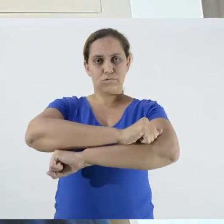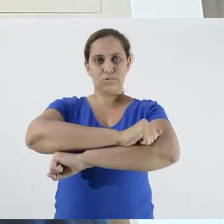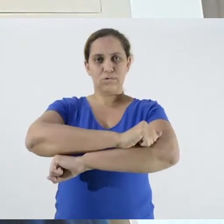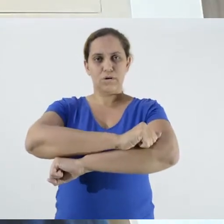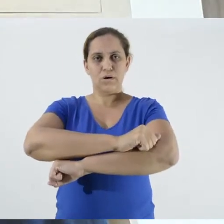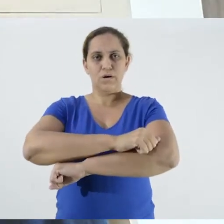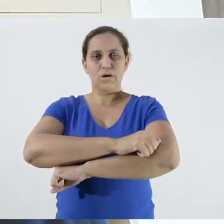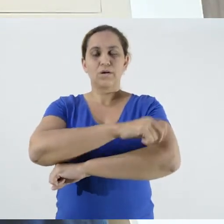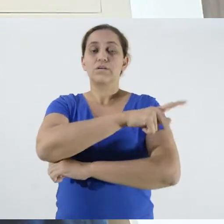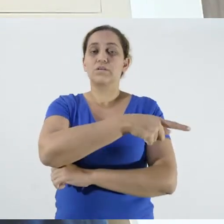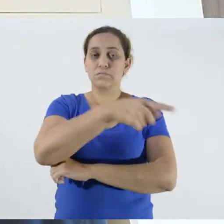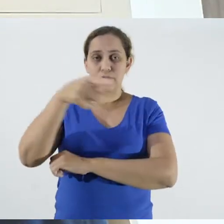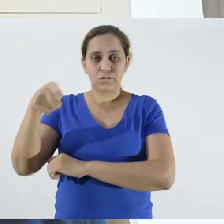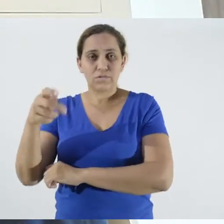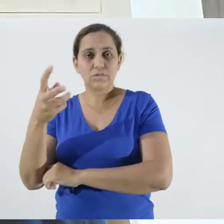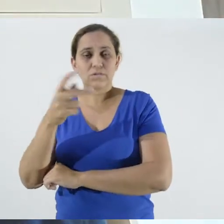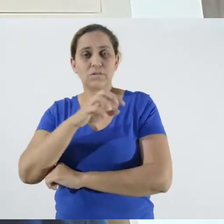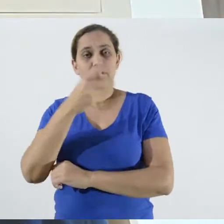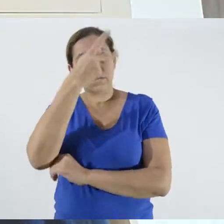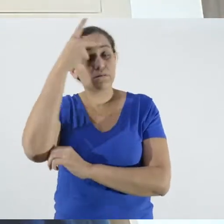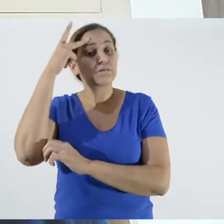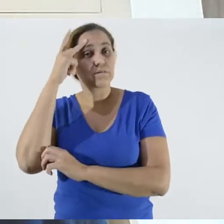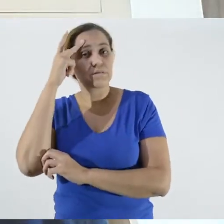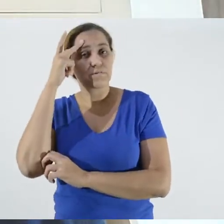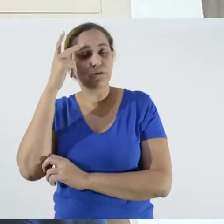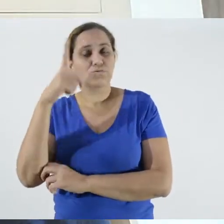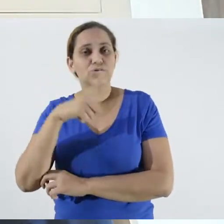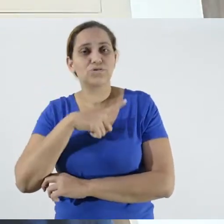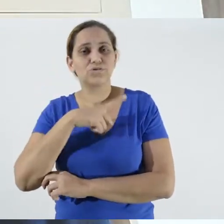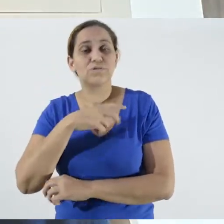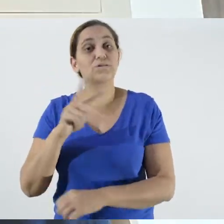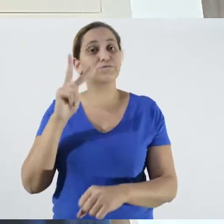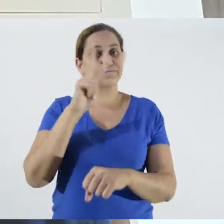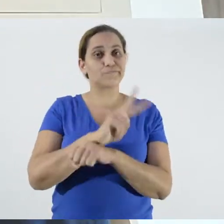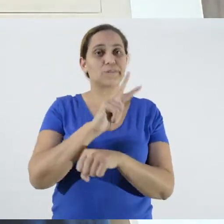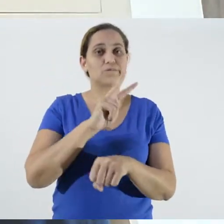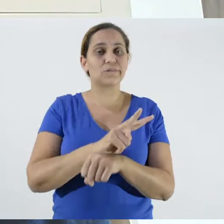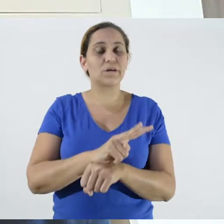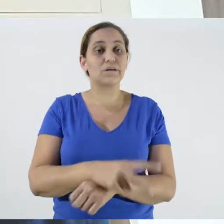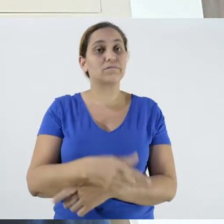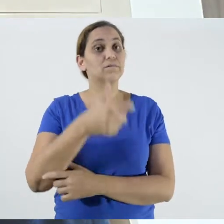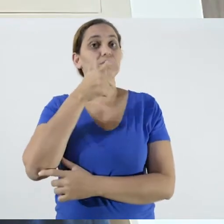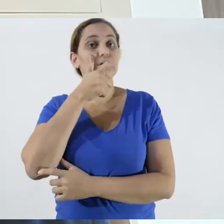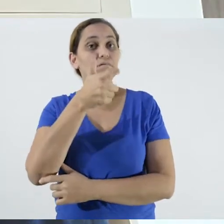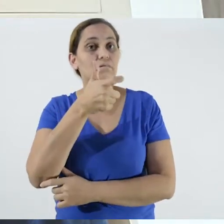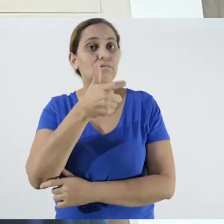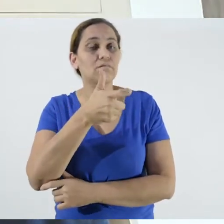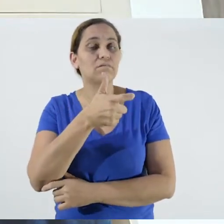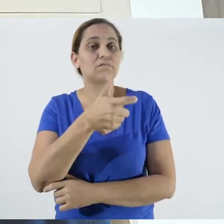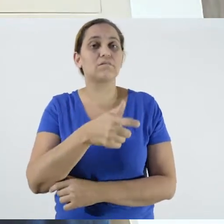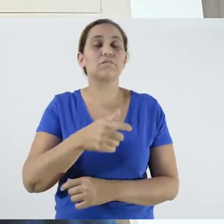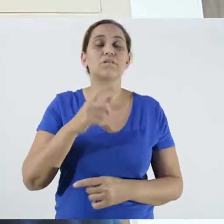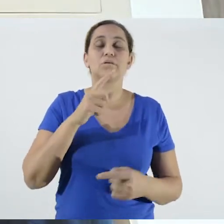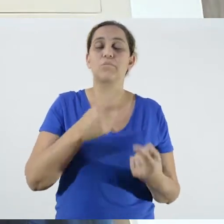so that they were aware of that moment, that they were attentive to this